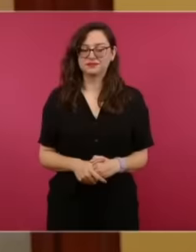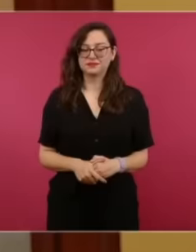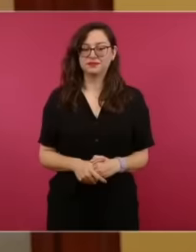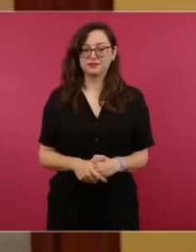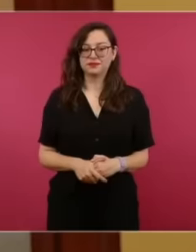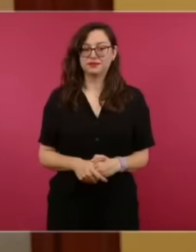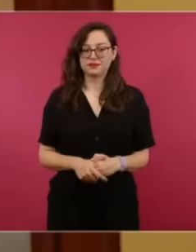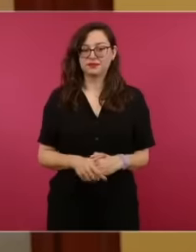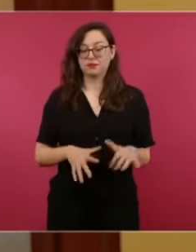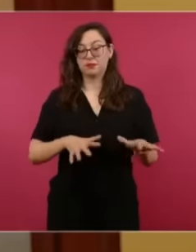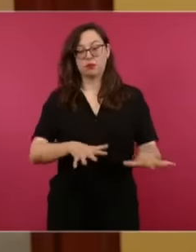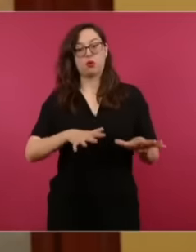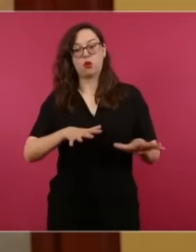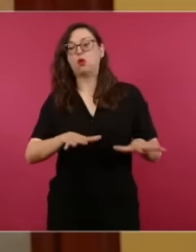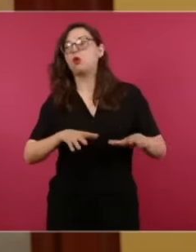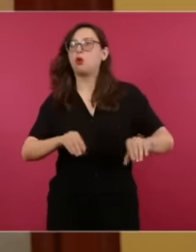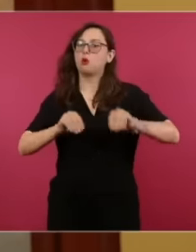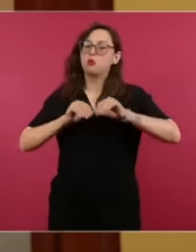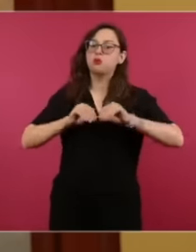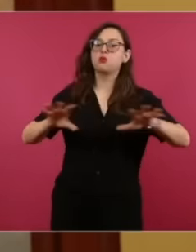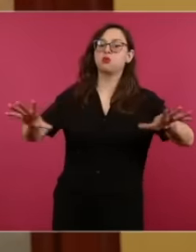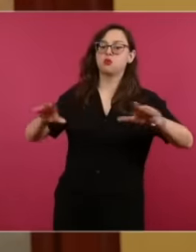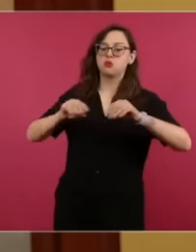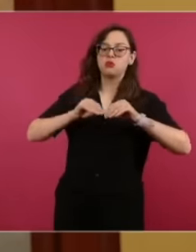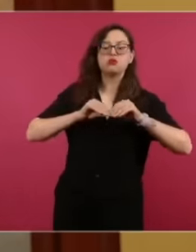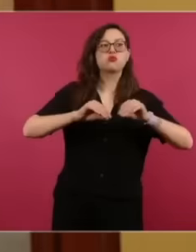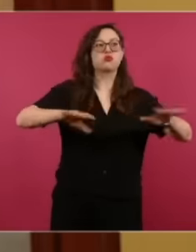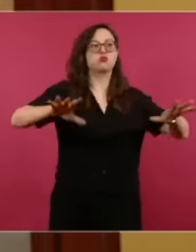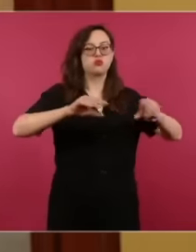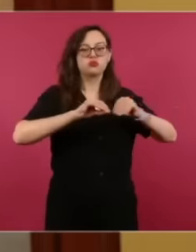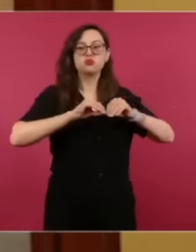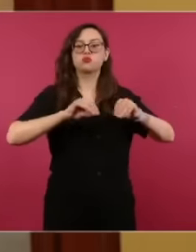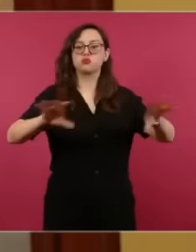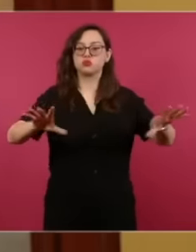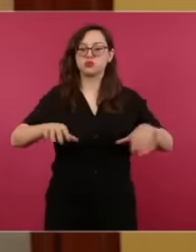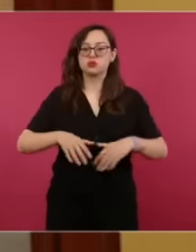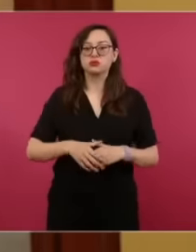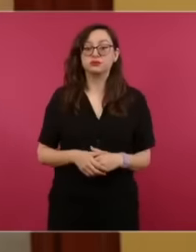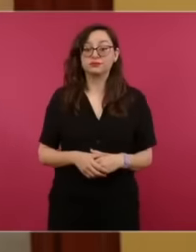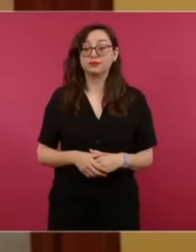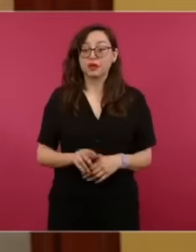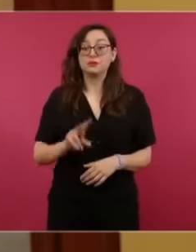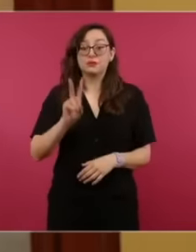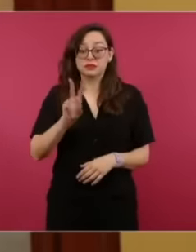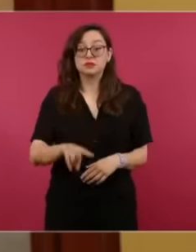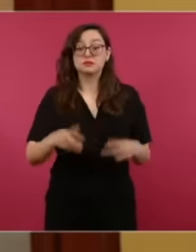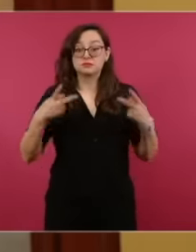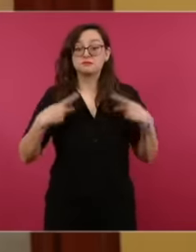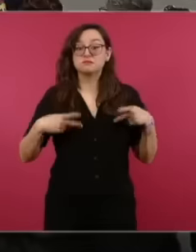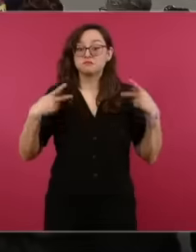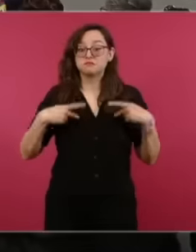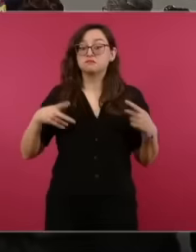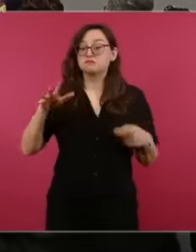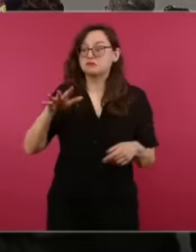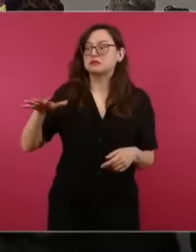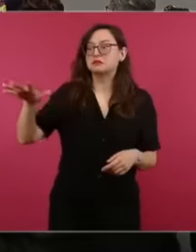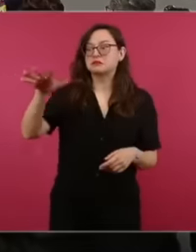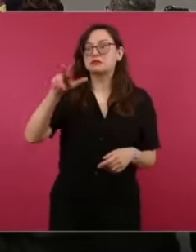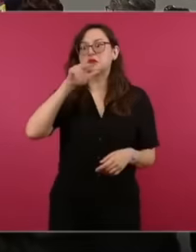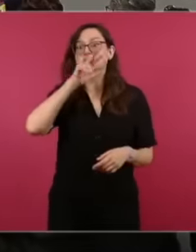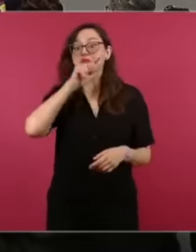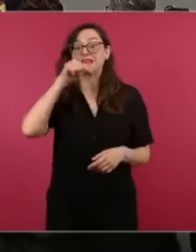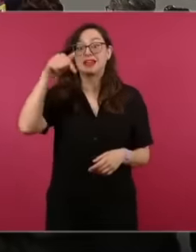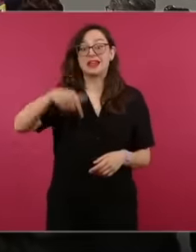shocking. The truth is that people do concern me. especially the city because